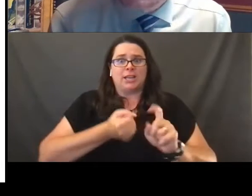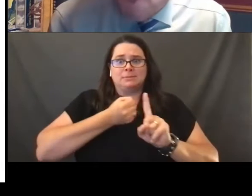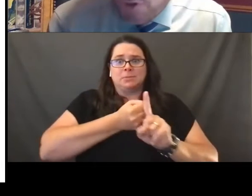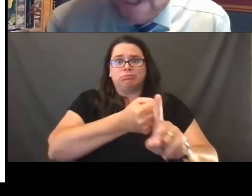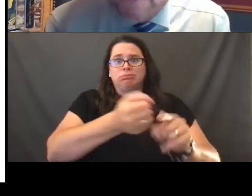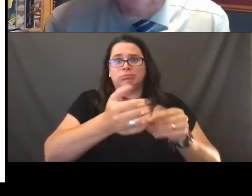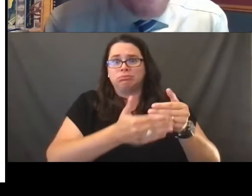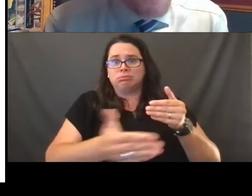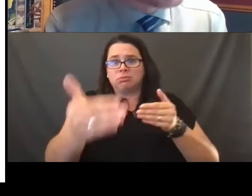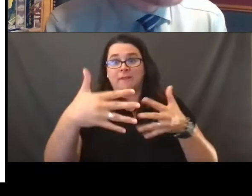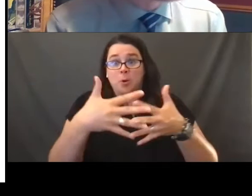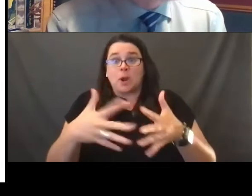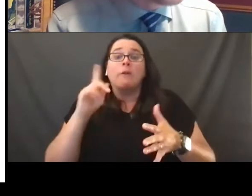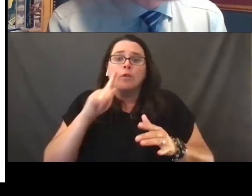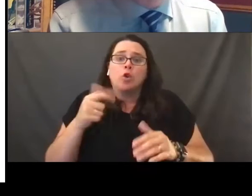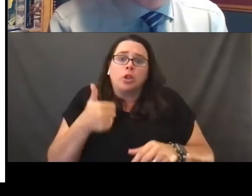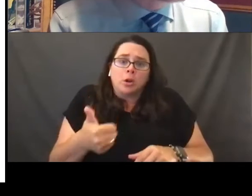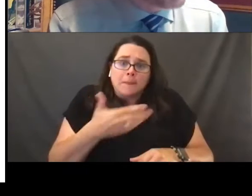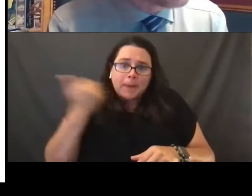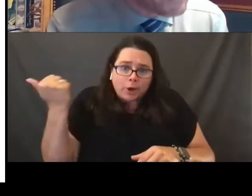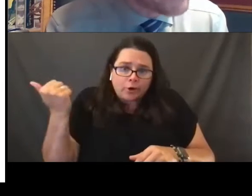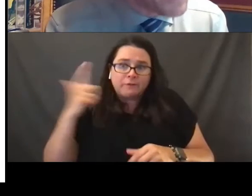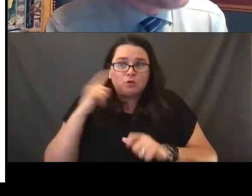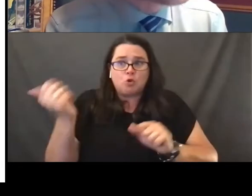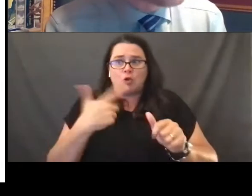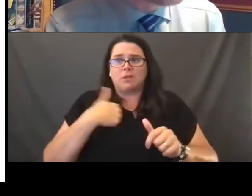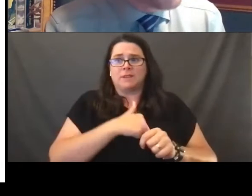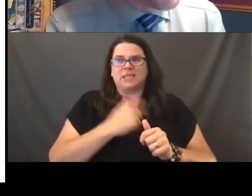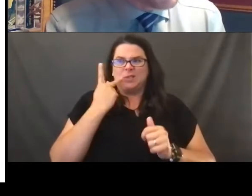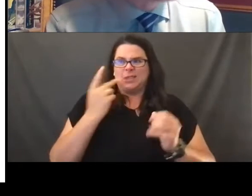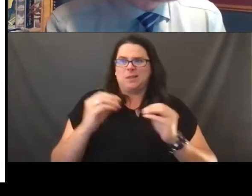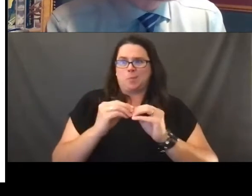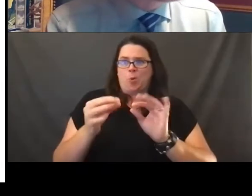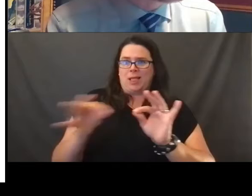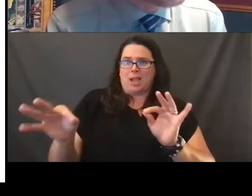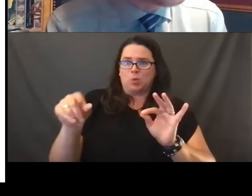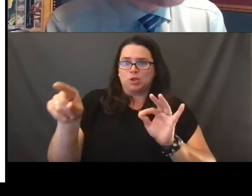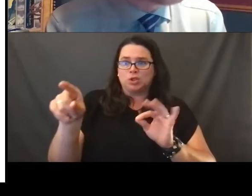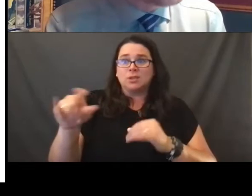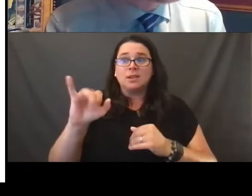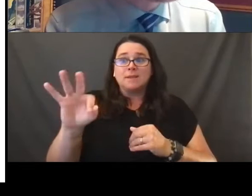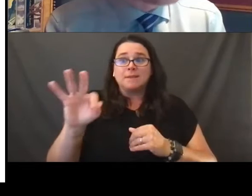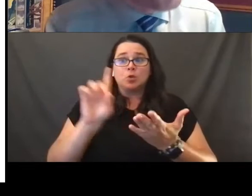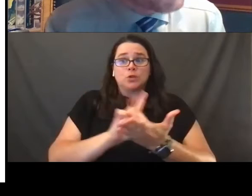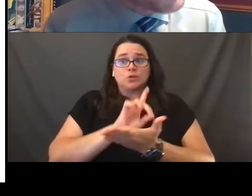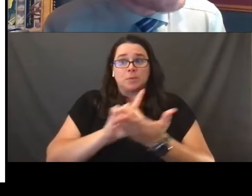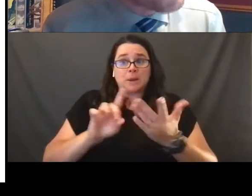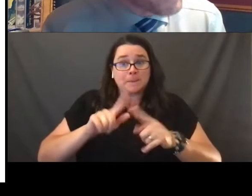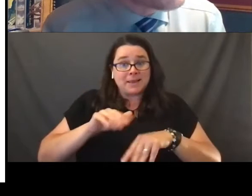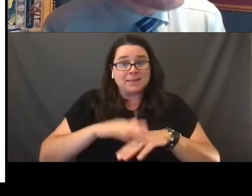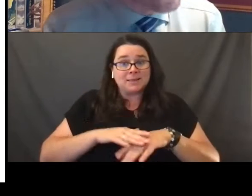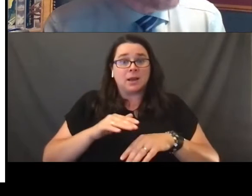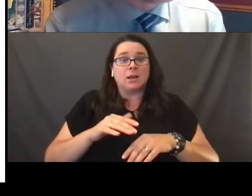to the good for all of us. You see more a language there. If you discriminate on the basis of homosexuality